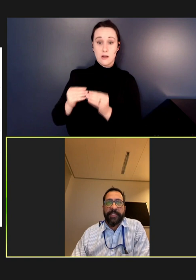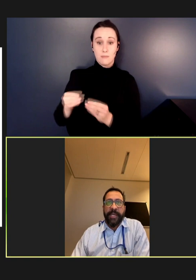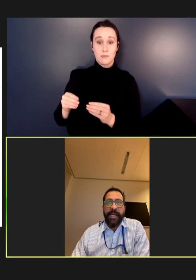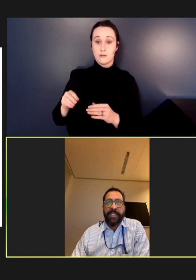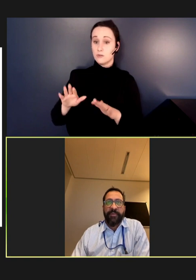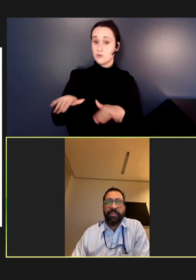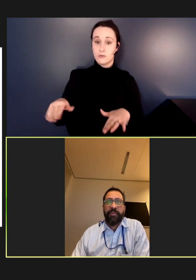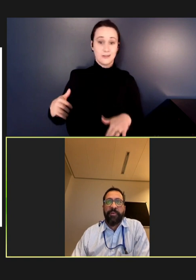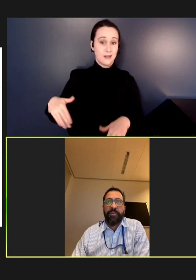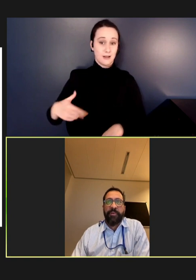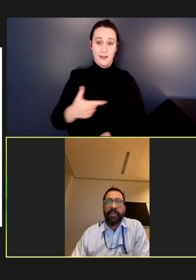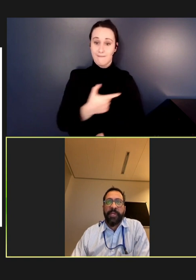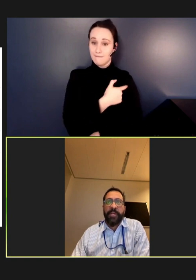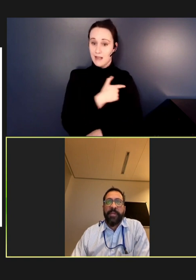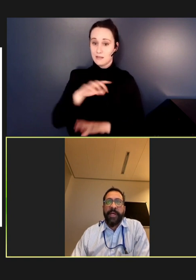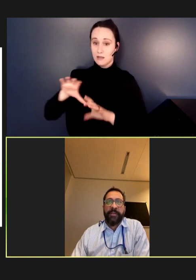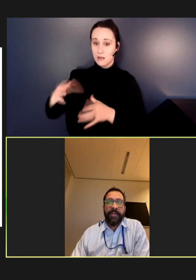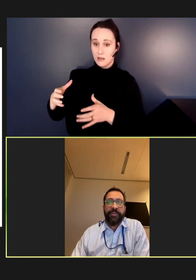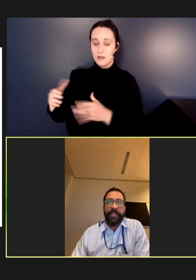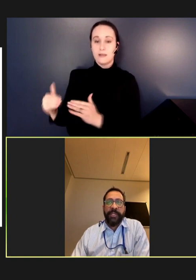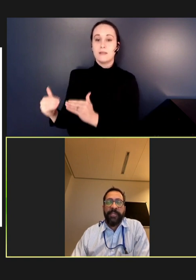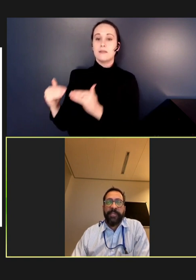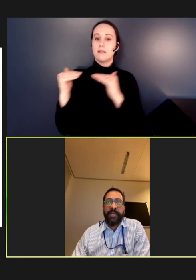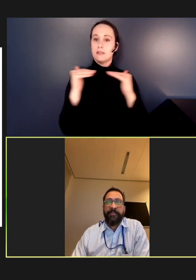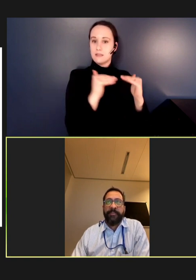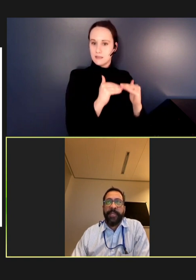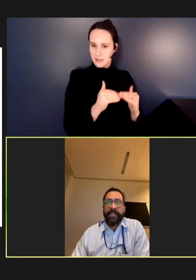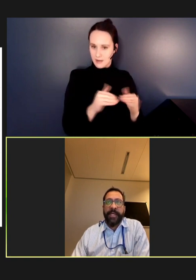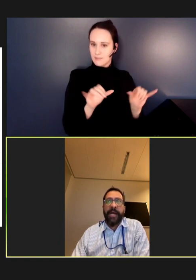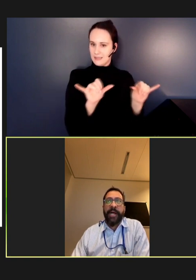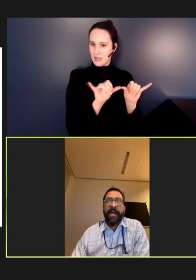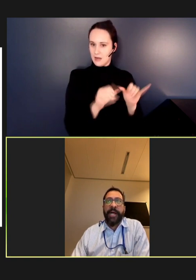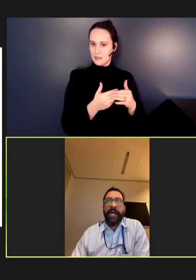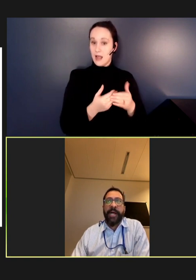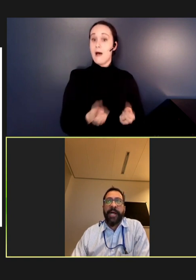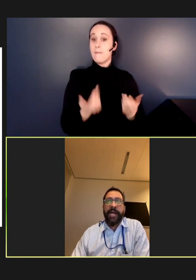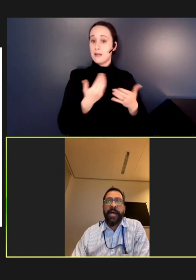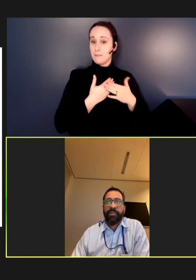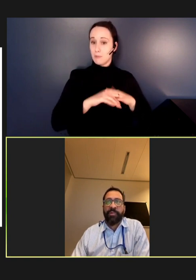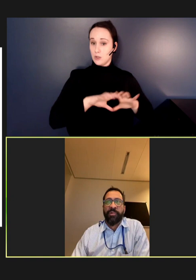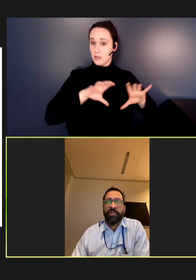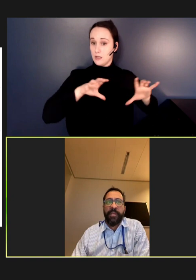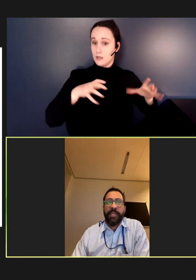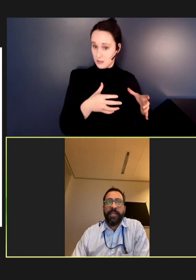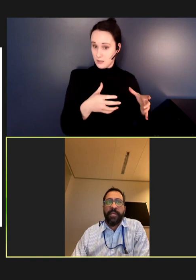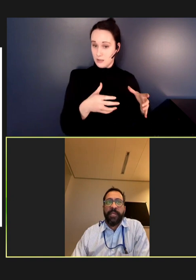the size of a birth cohort, that country is at higher risk of a large outbreak.